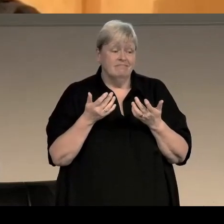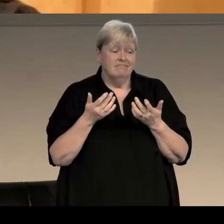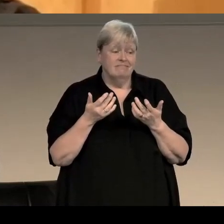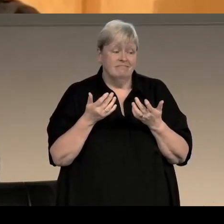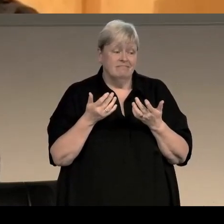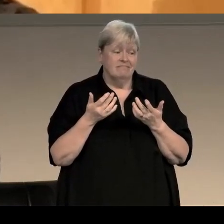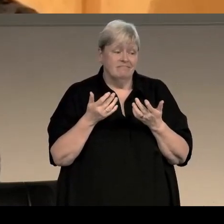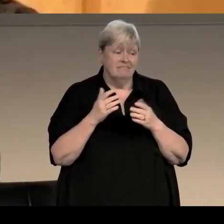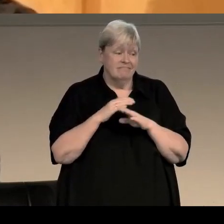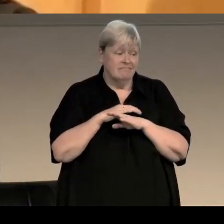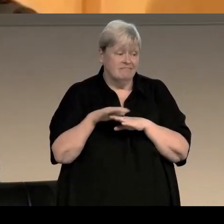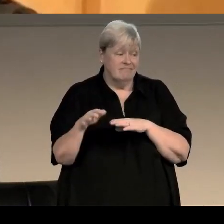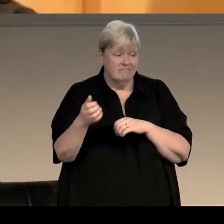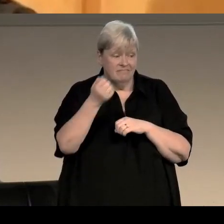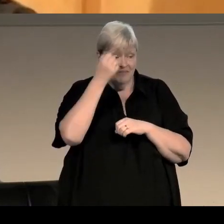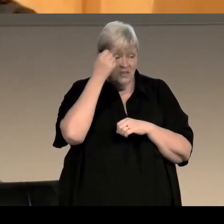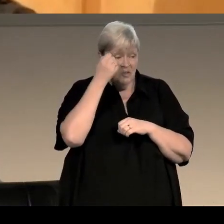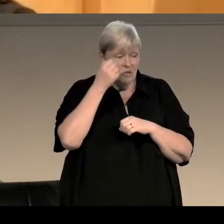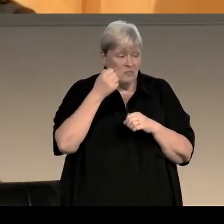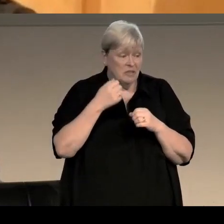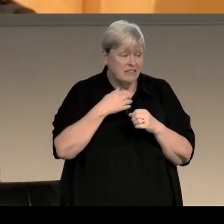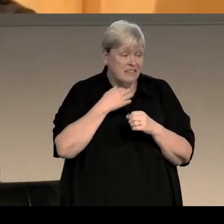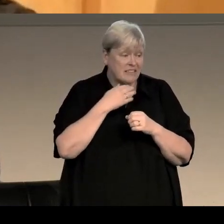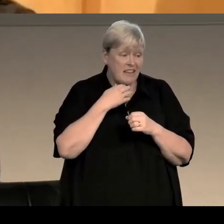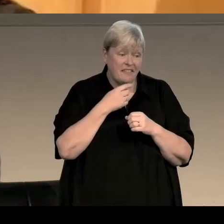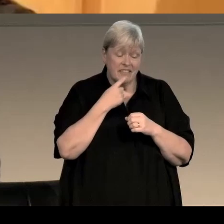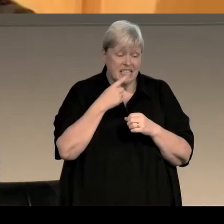I'm not stupid enough to think that this is necessarily always going to be the way it works for me,